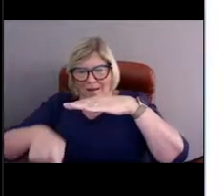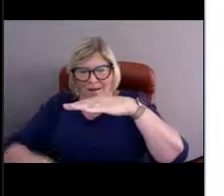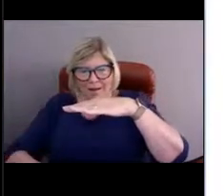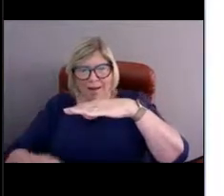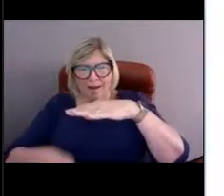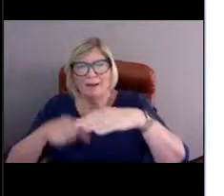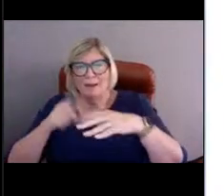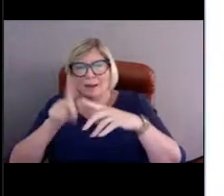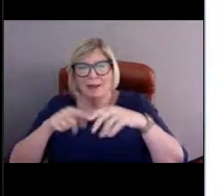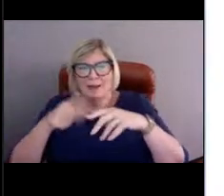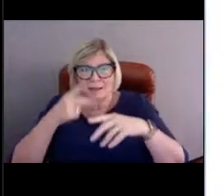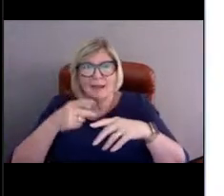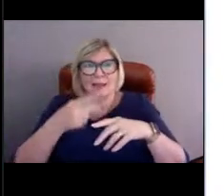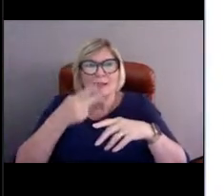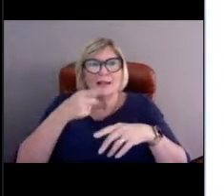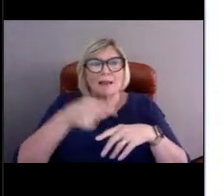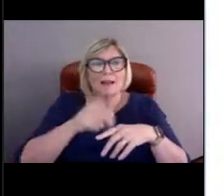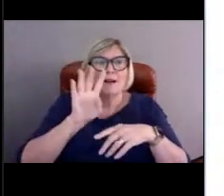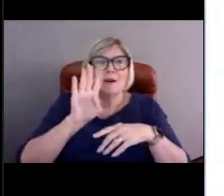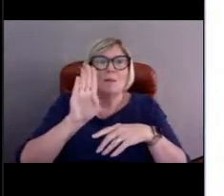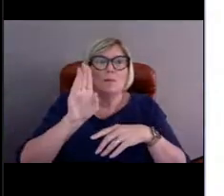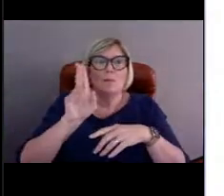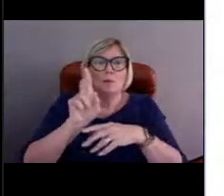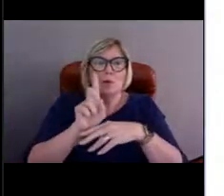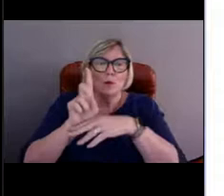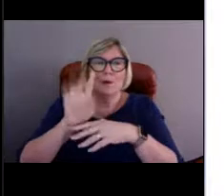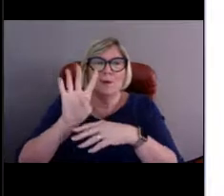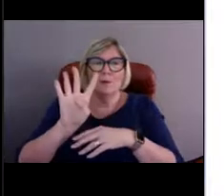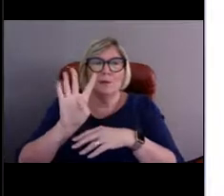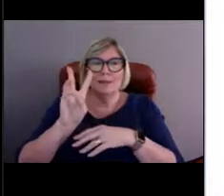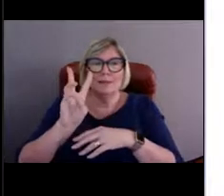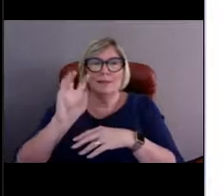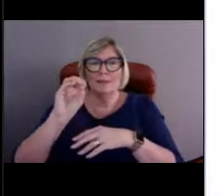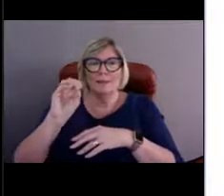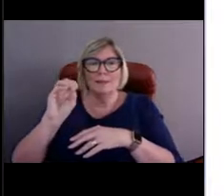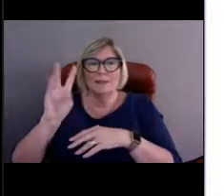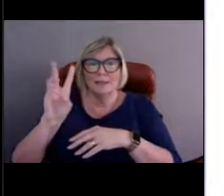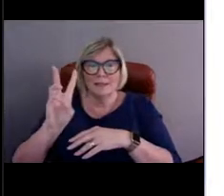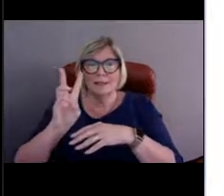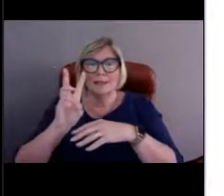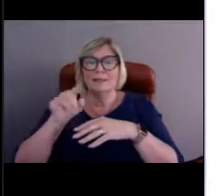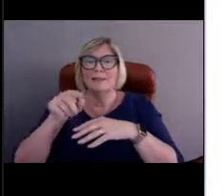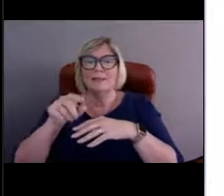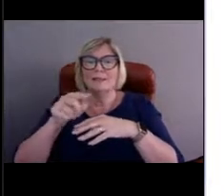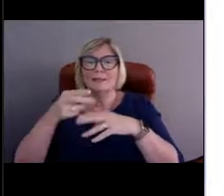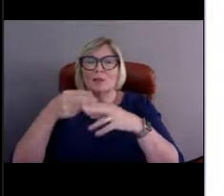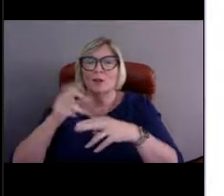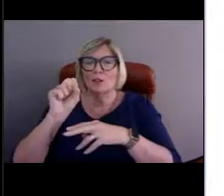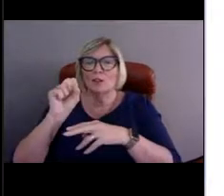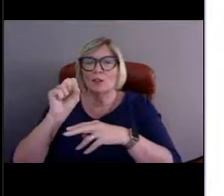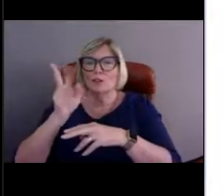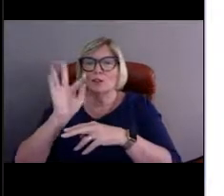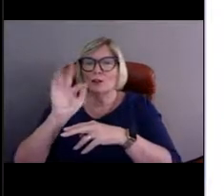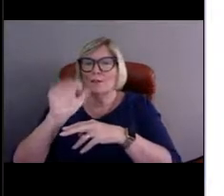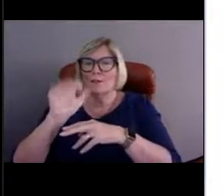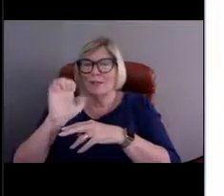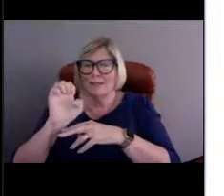Okay, buoy 46006, at that surface buoy, as we mentioned. And that surface buoy is attached